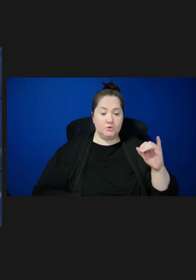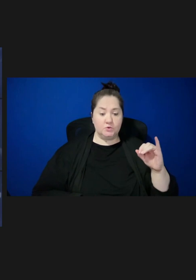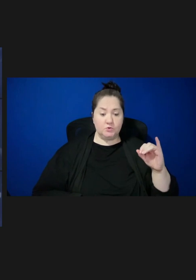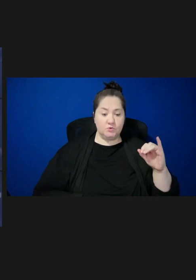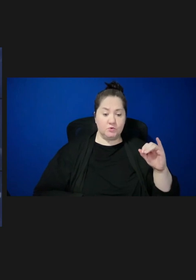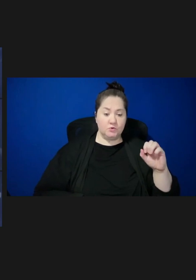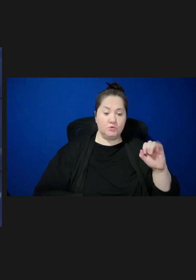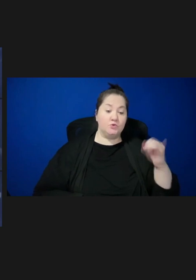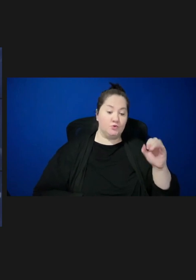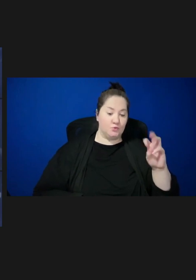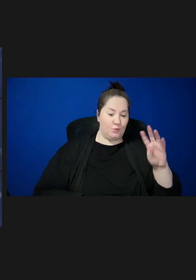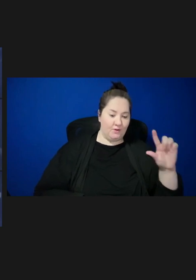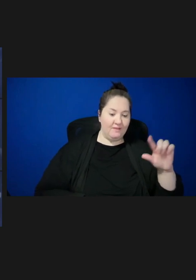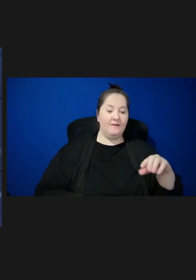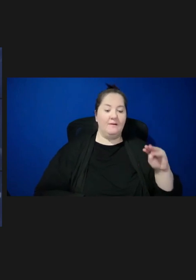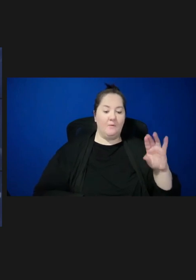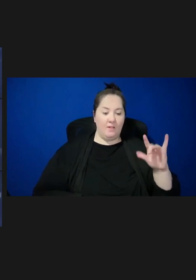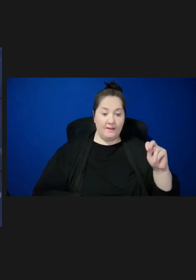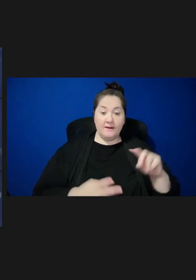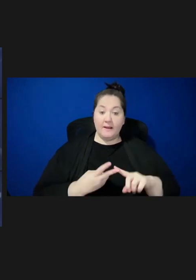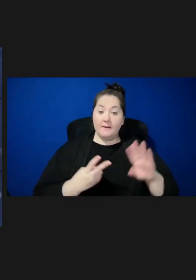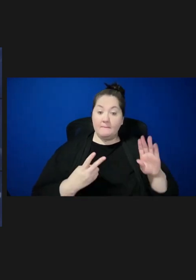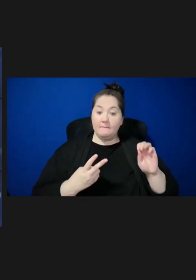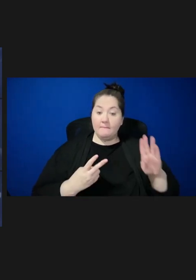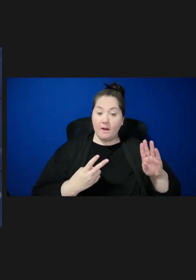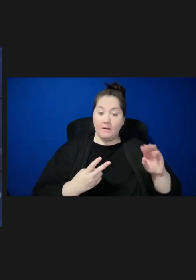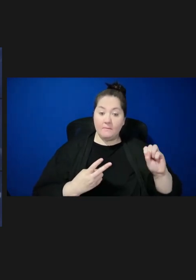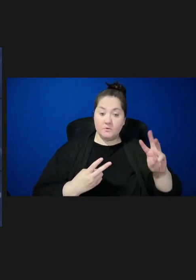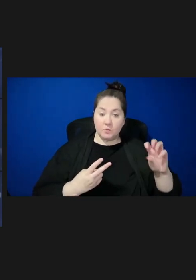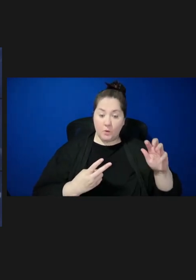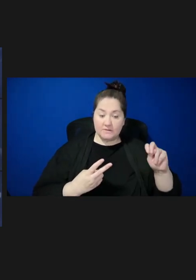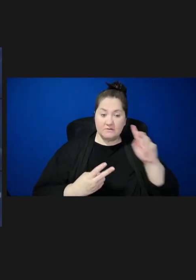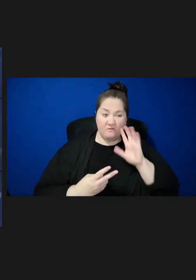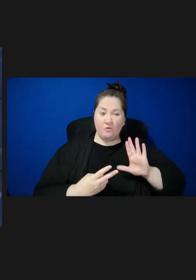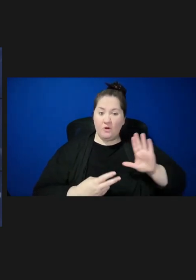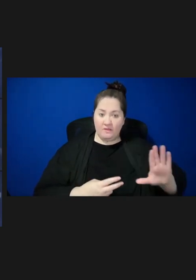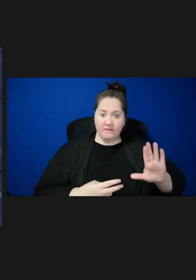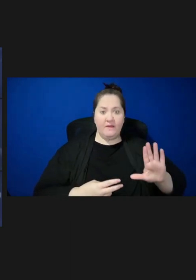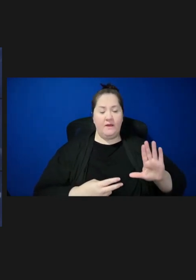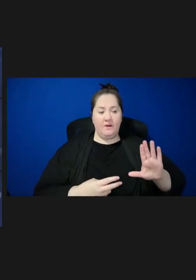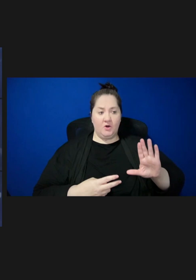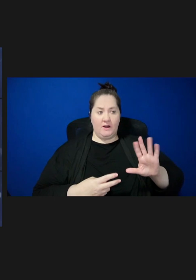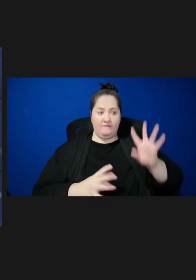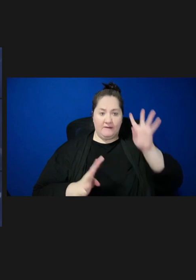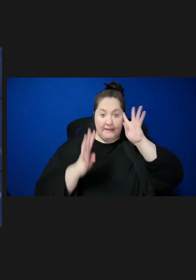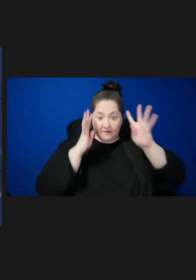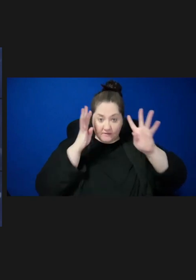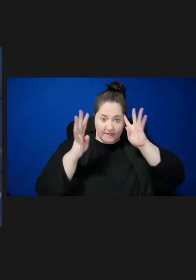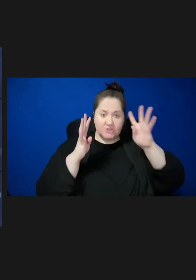as well as all of the committee members for their work on the Innovation in Immunization charge.